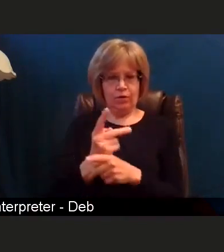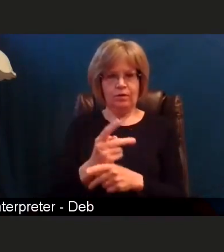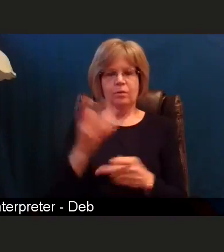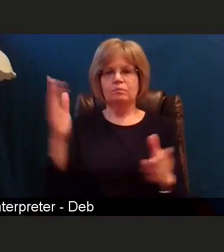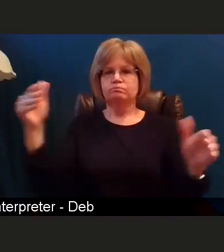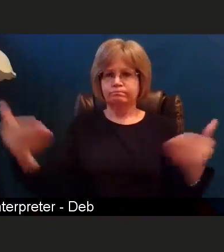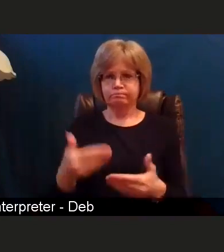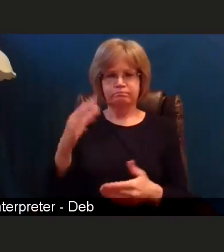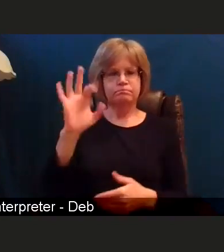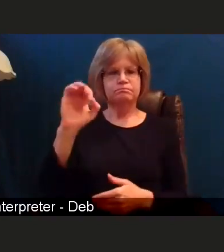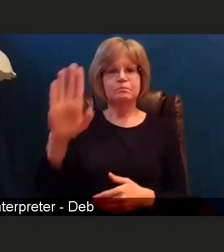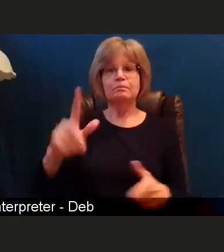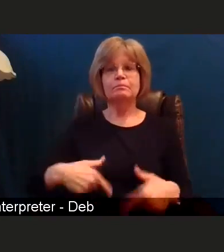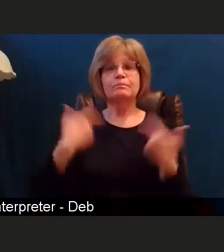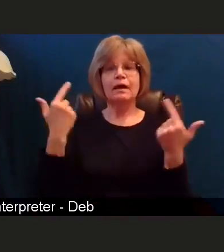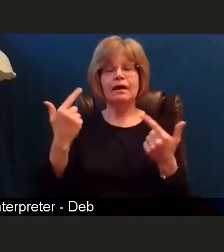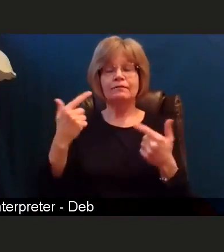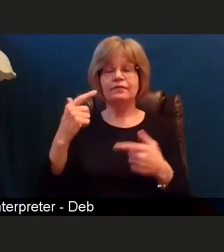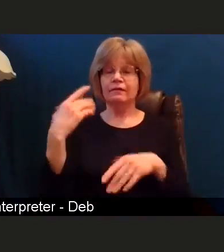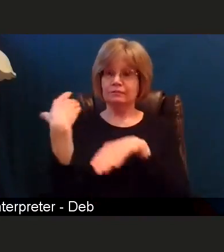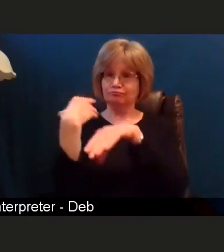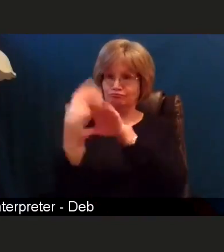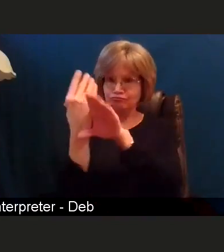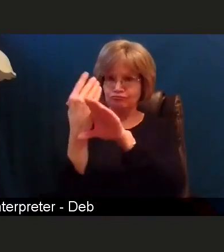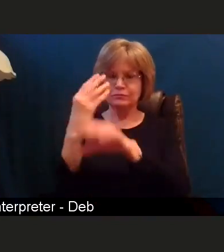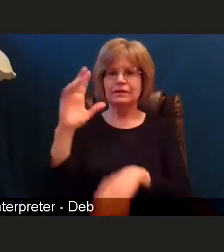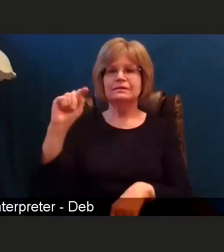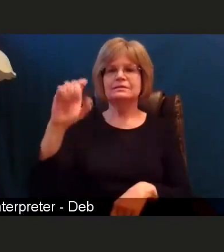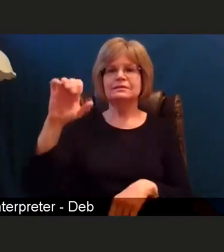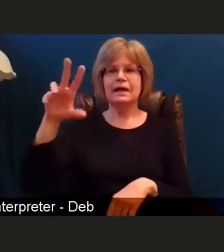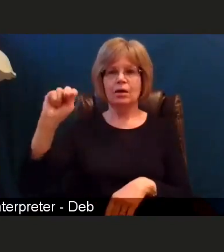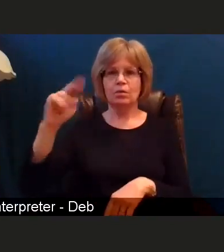for the public, and today is January the 8th, 2021,